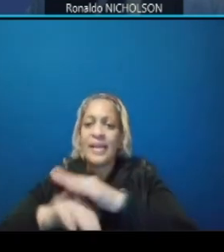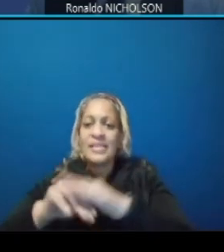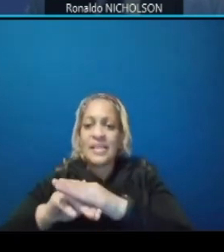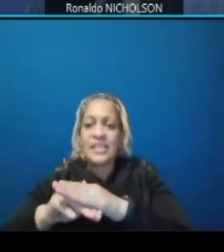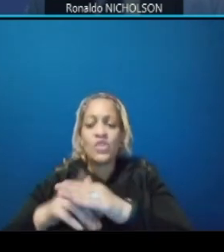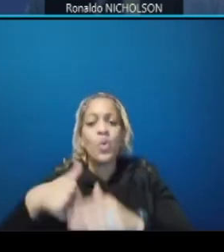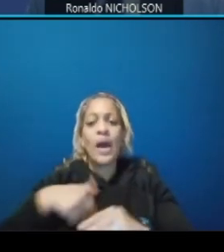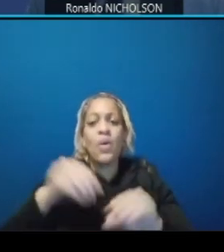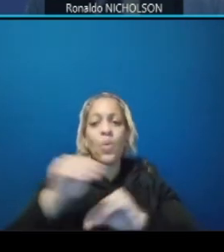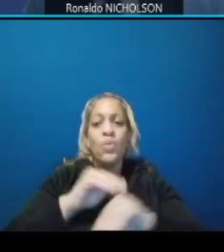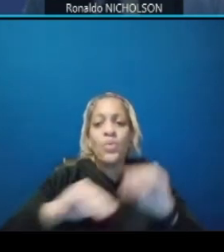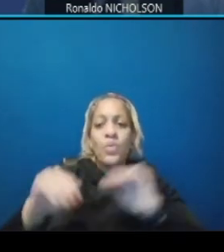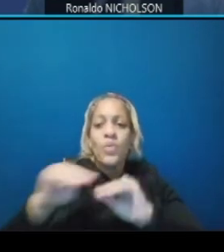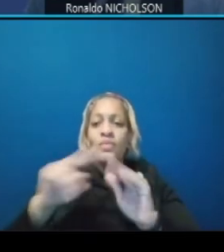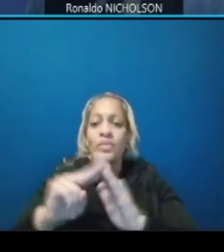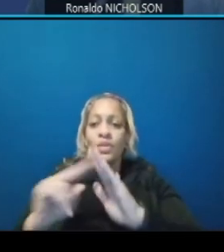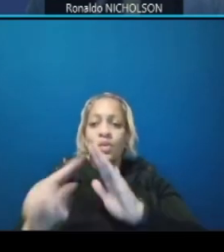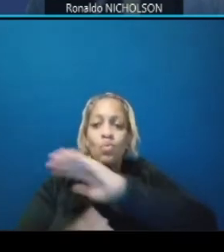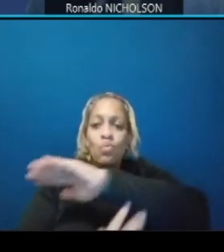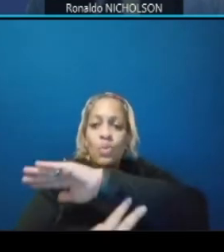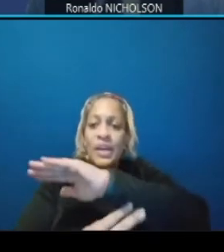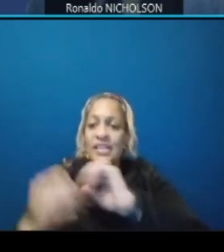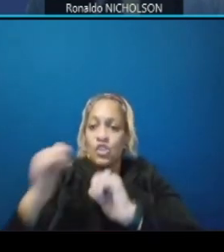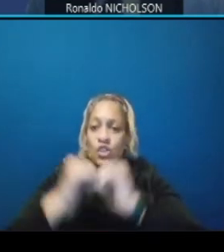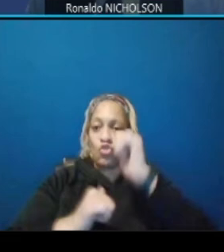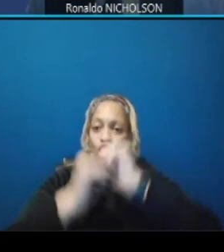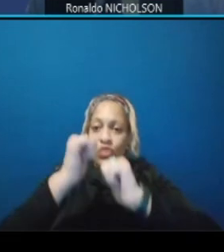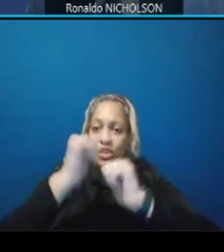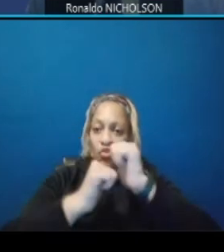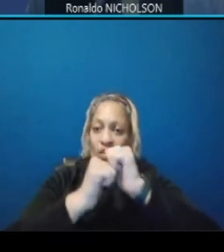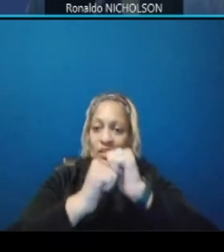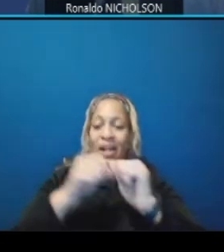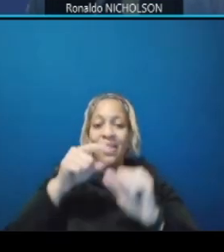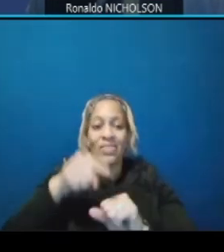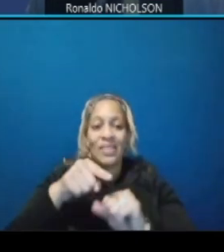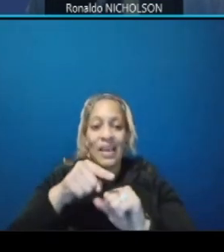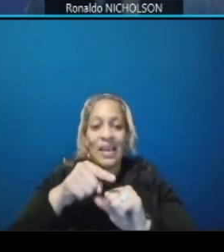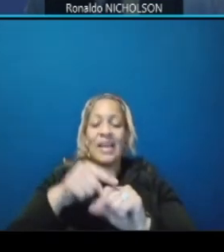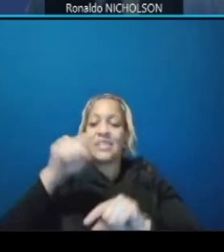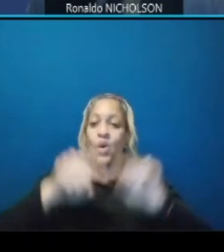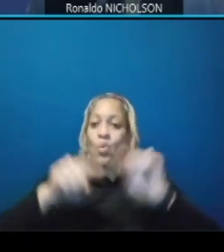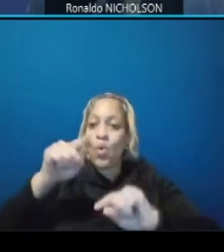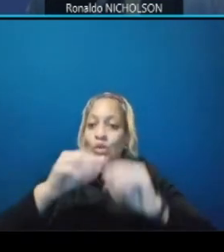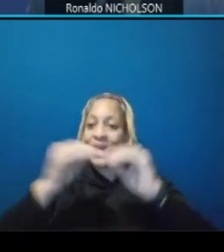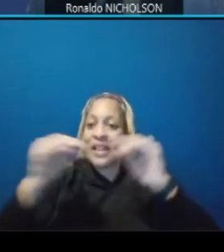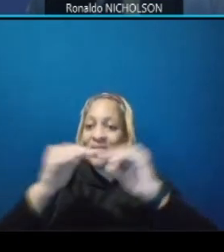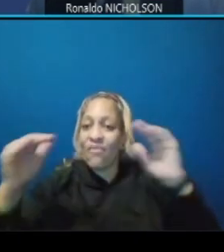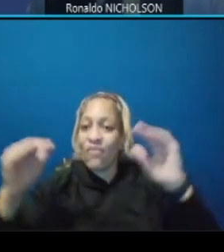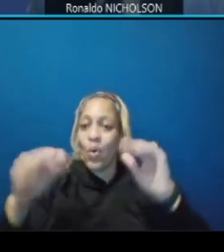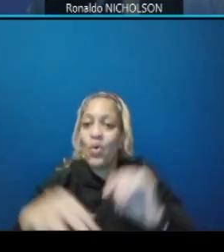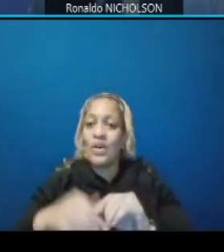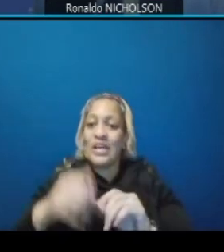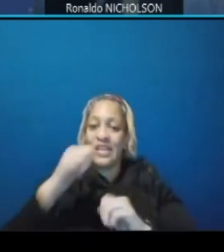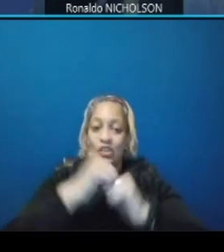construction that's going to be a multi-level construction and and i i do not have a time frame